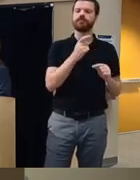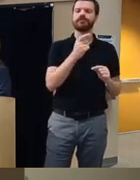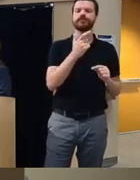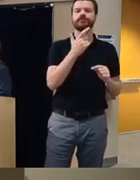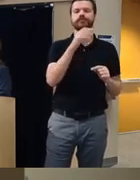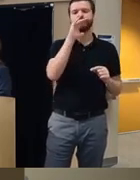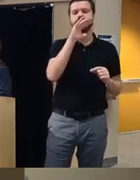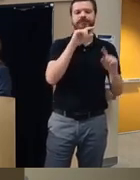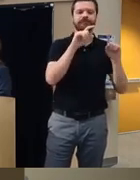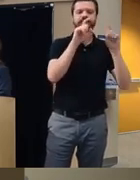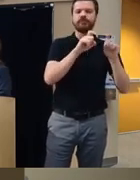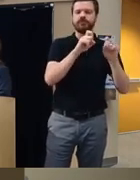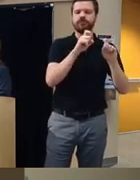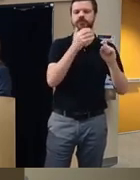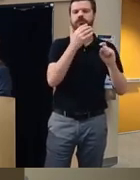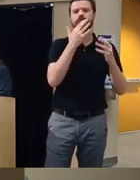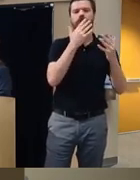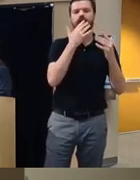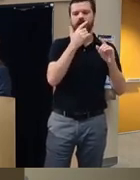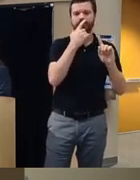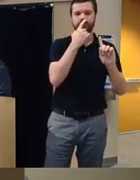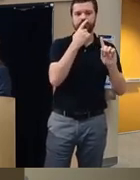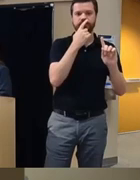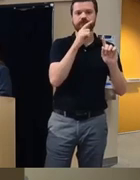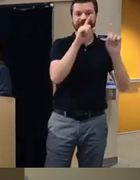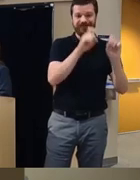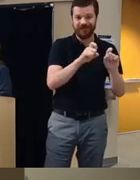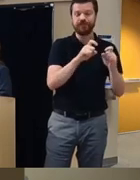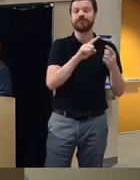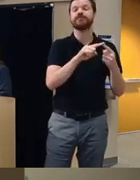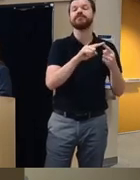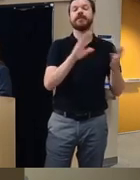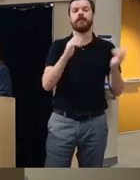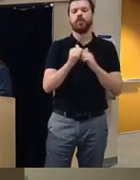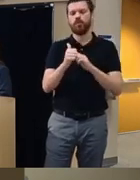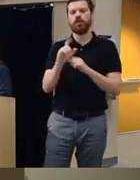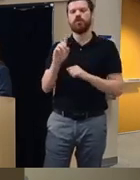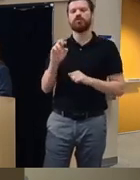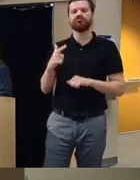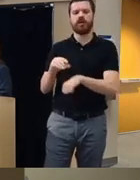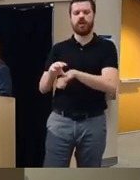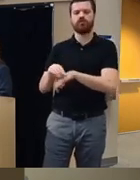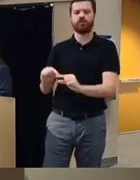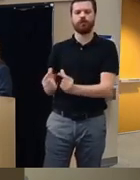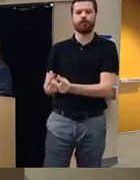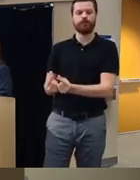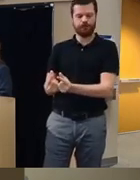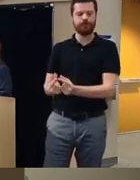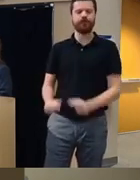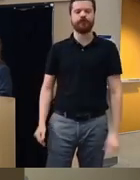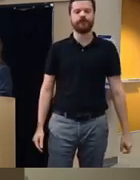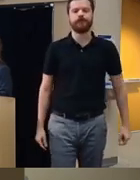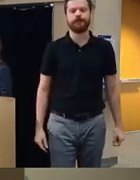less urine positive screens for cocaine than the drug counseling group we also found that on the